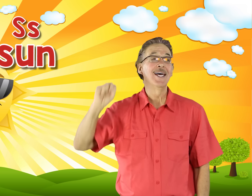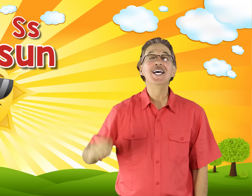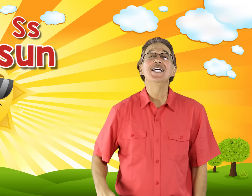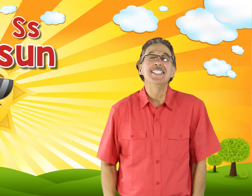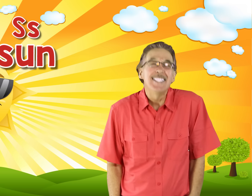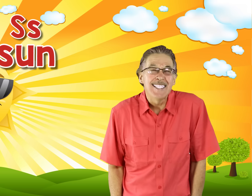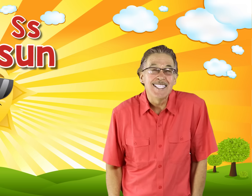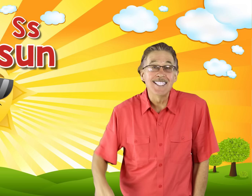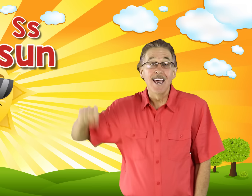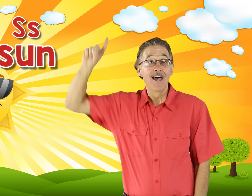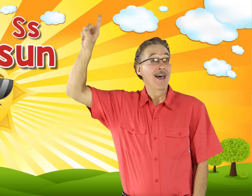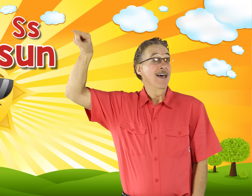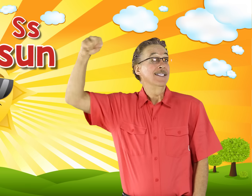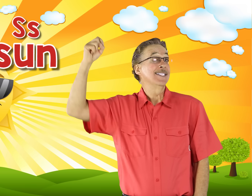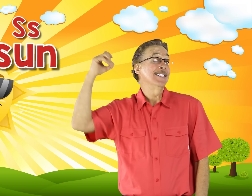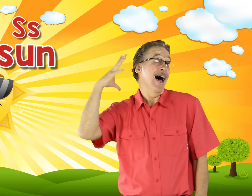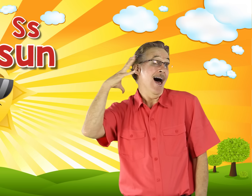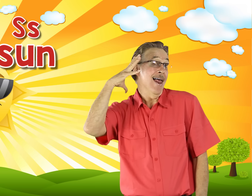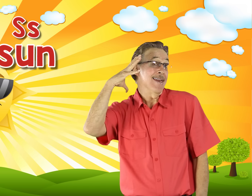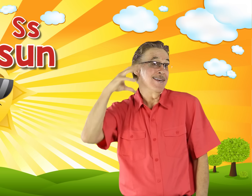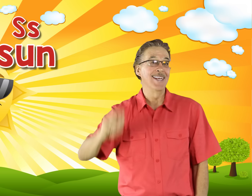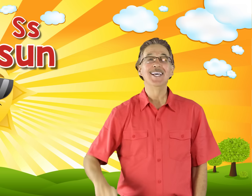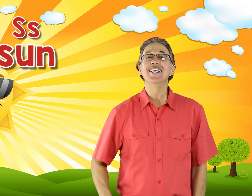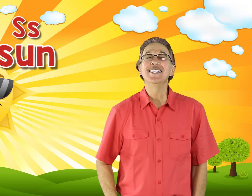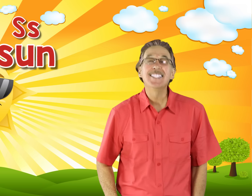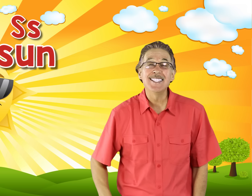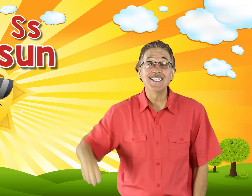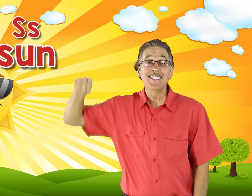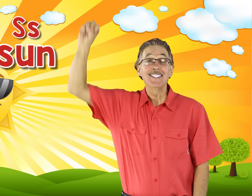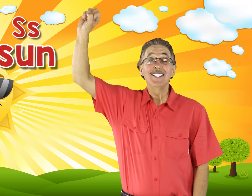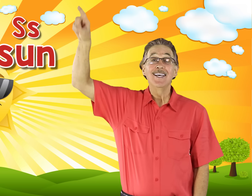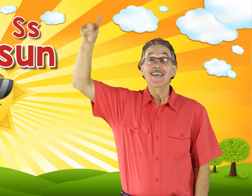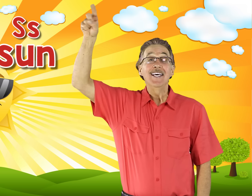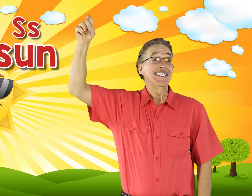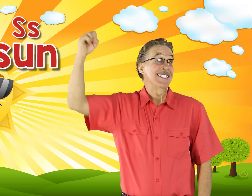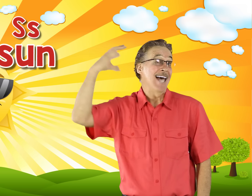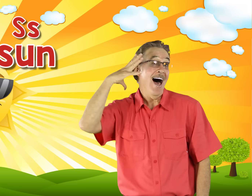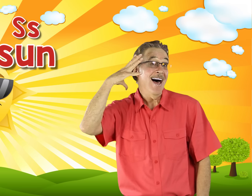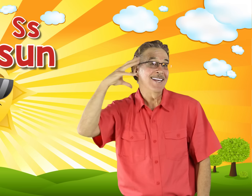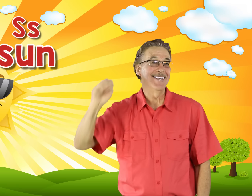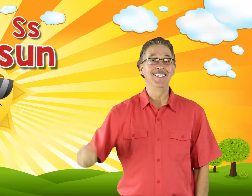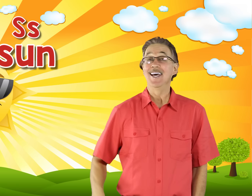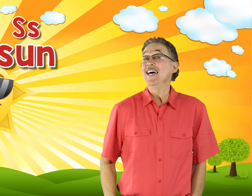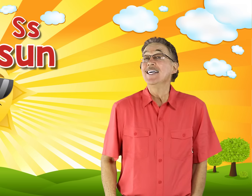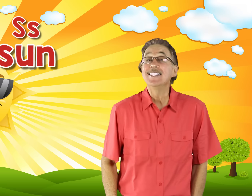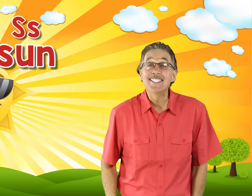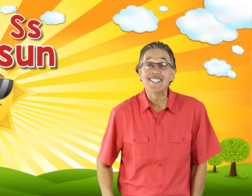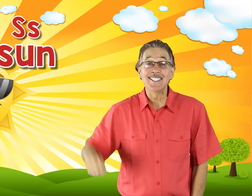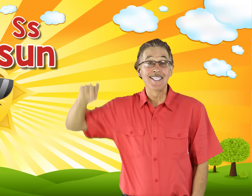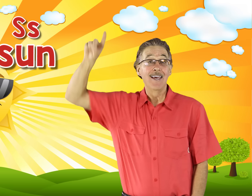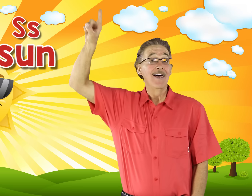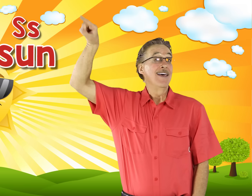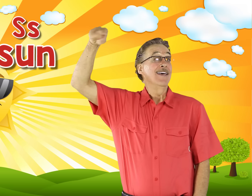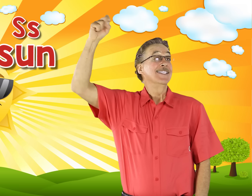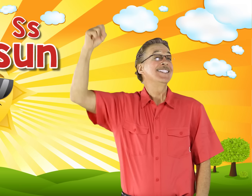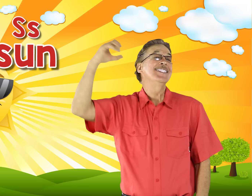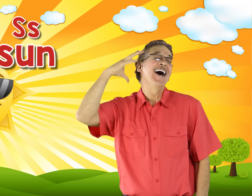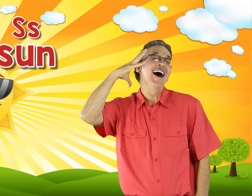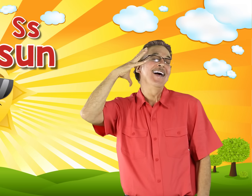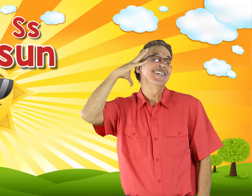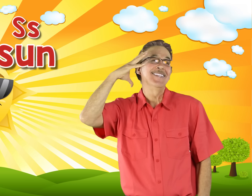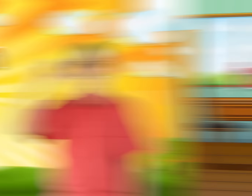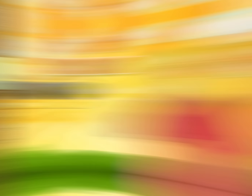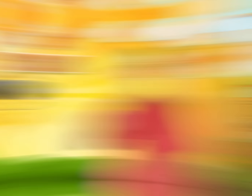/s/ sun /s/ sun /s/ sun